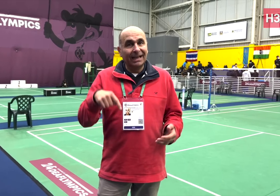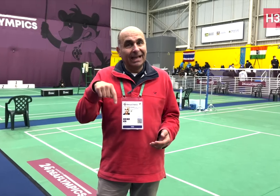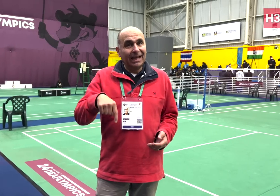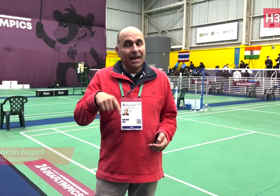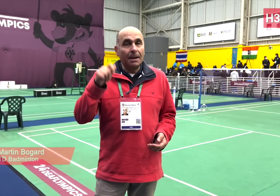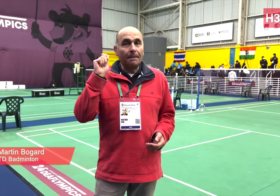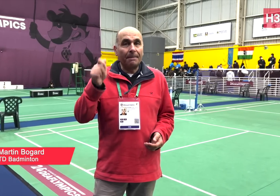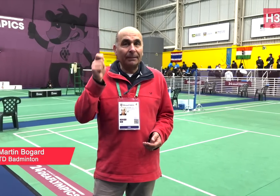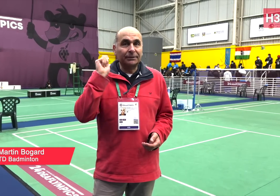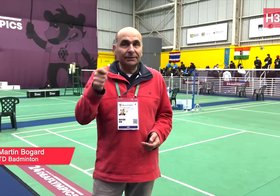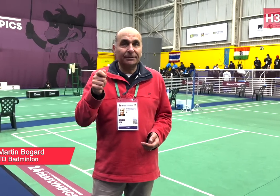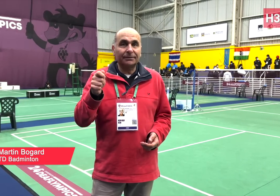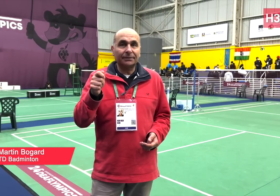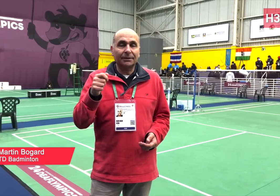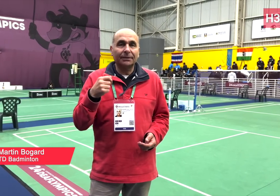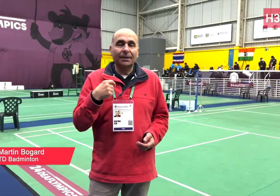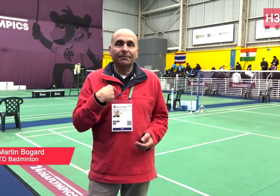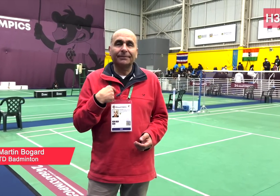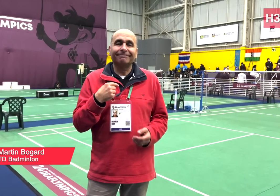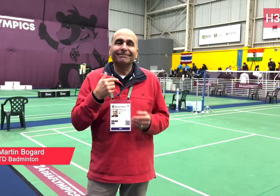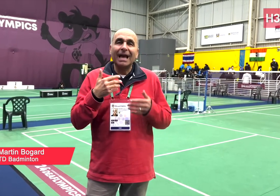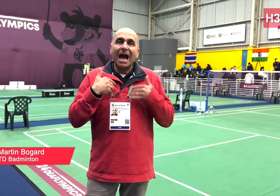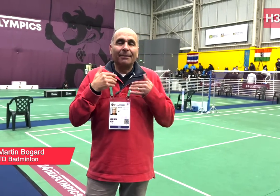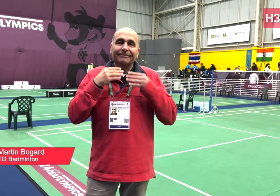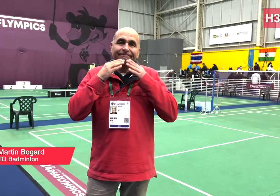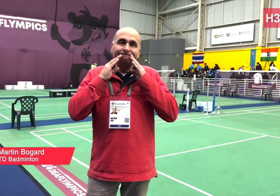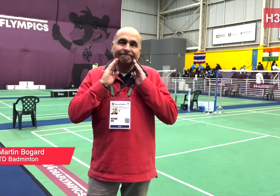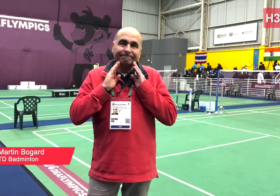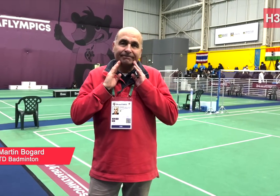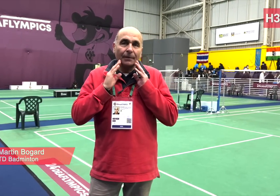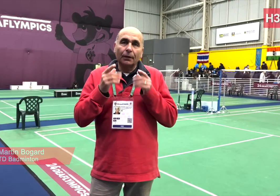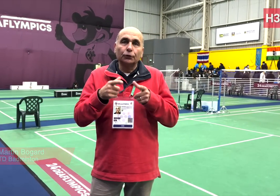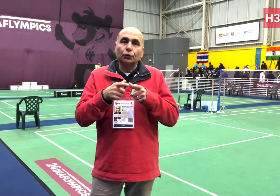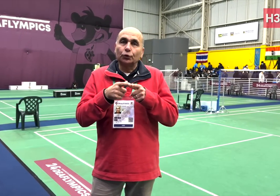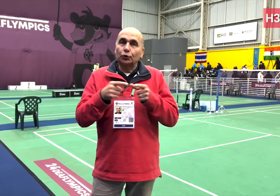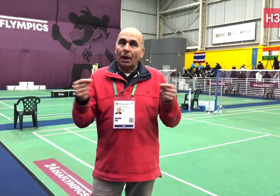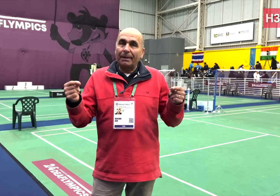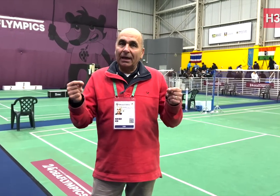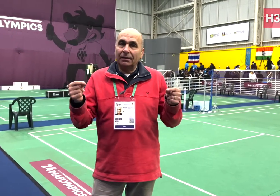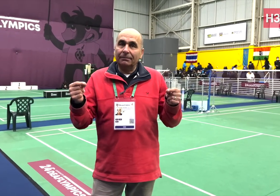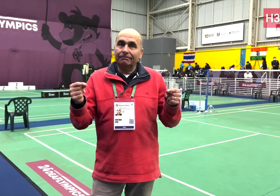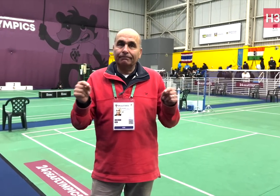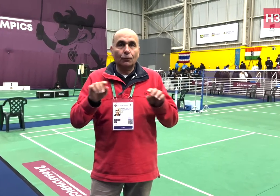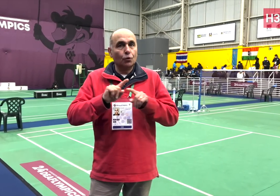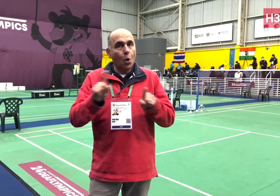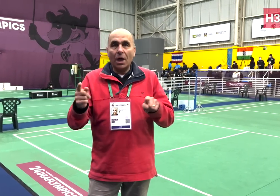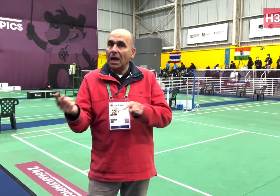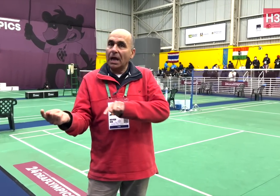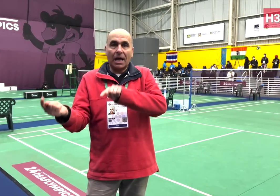Here in badminton today. I’m saddened to announce